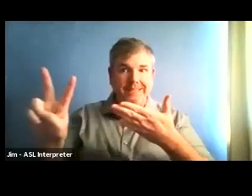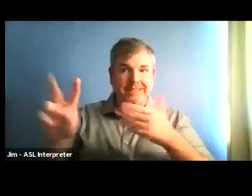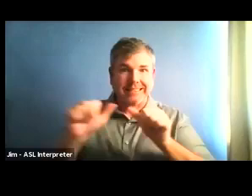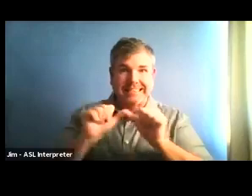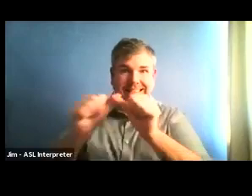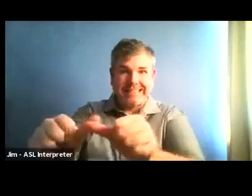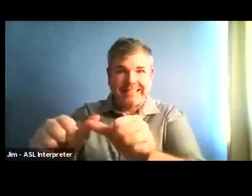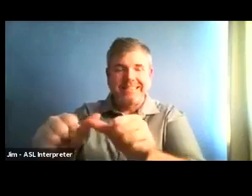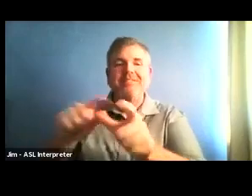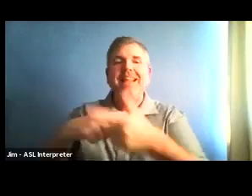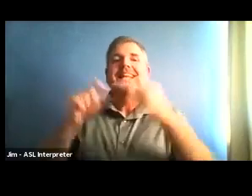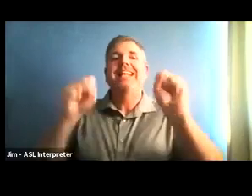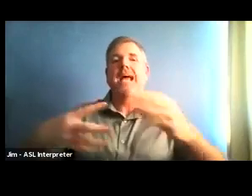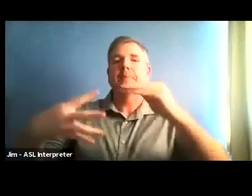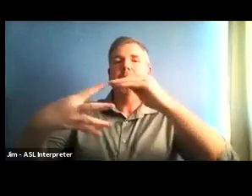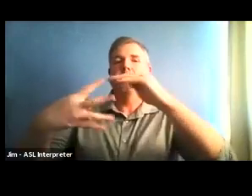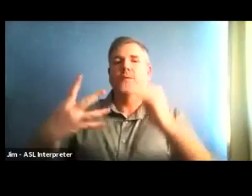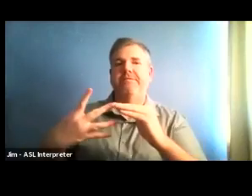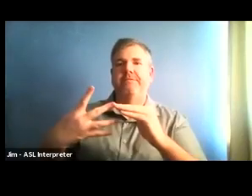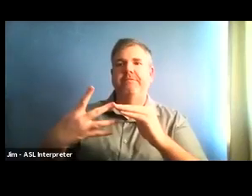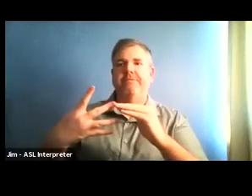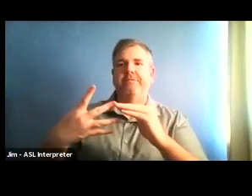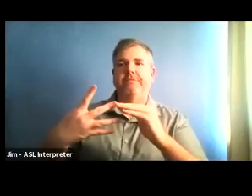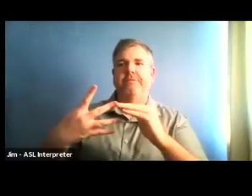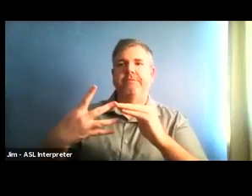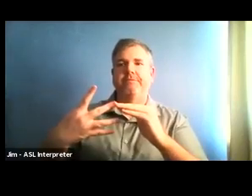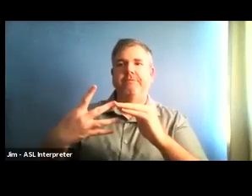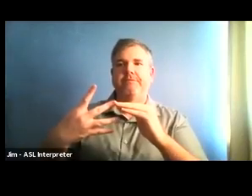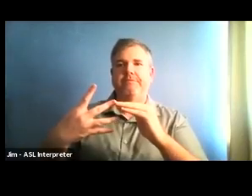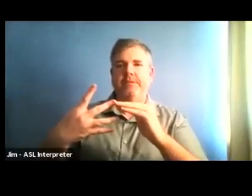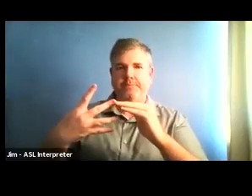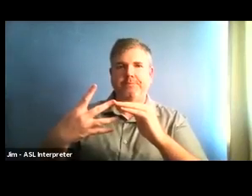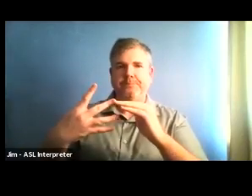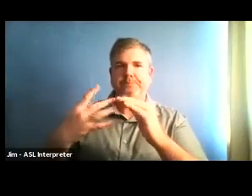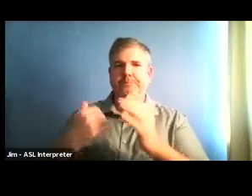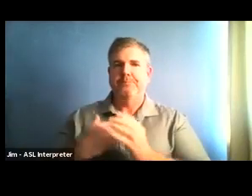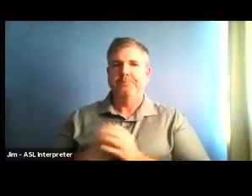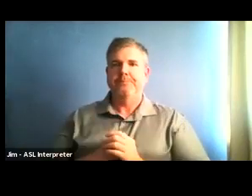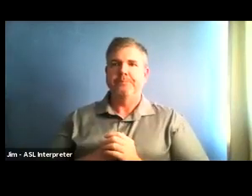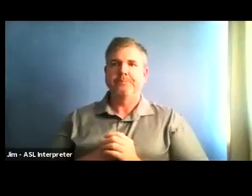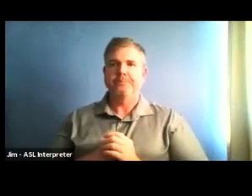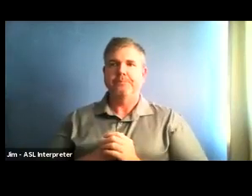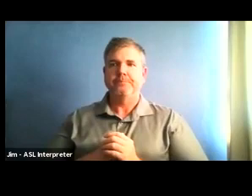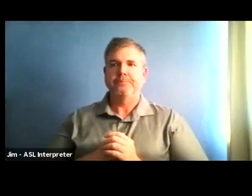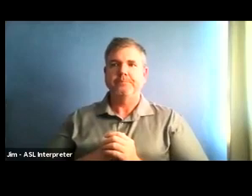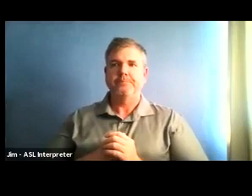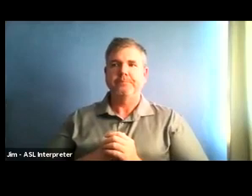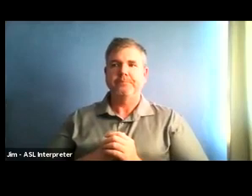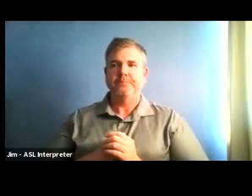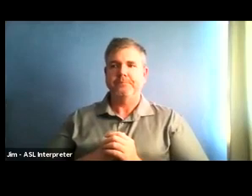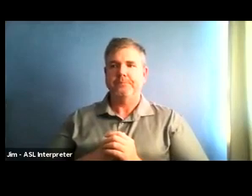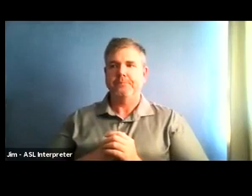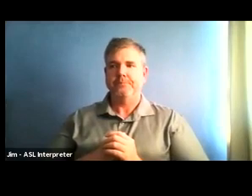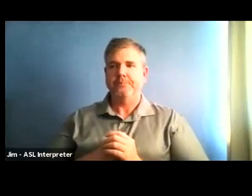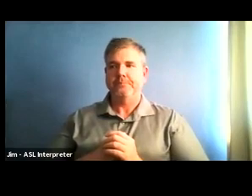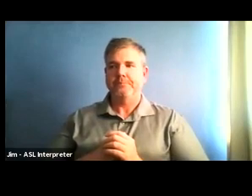That's the next less restrictive tier. So although our case positivity, that is